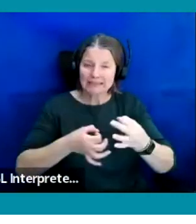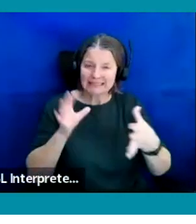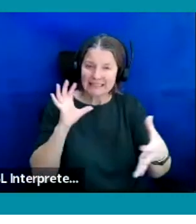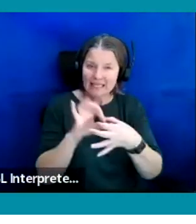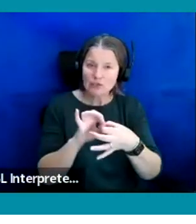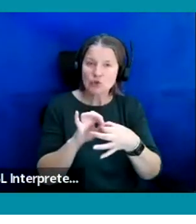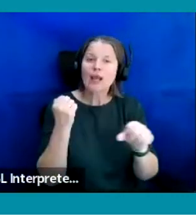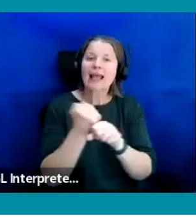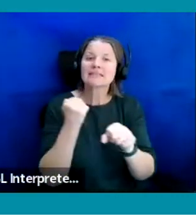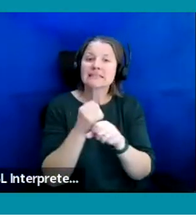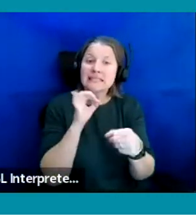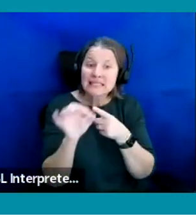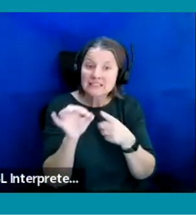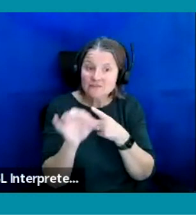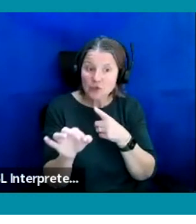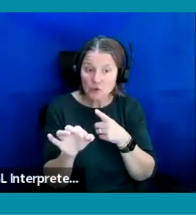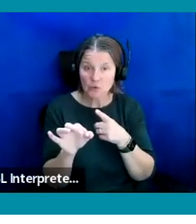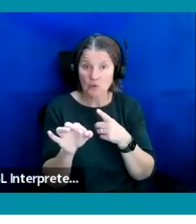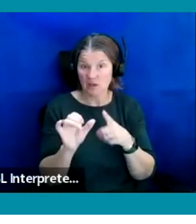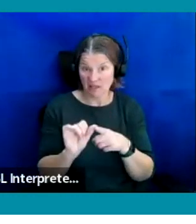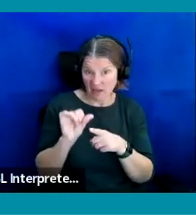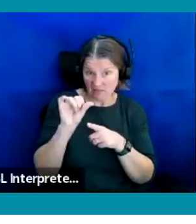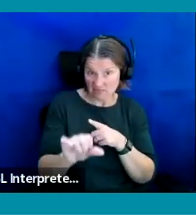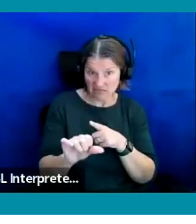guaranteed progressing onto the next stage which Natasha went through.